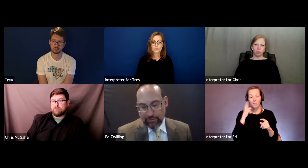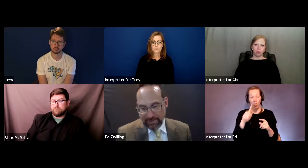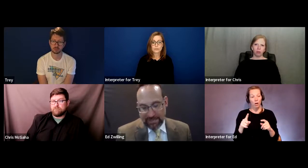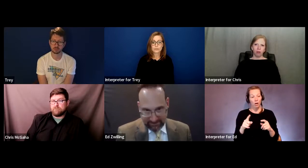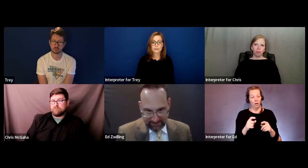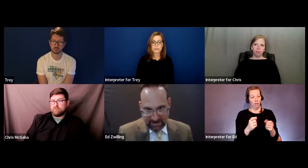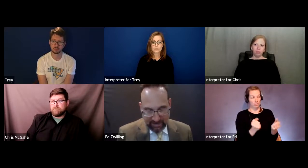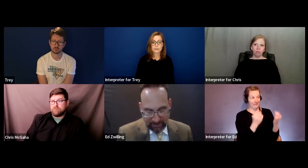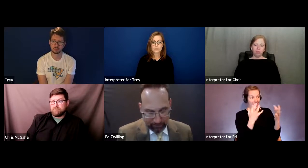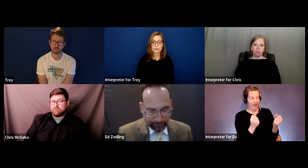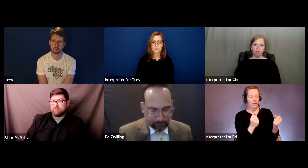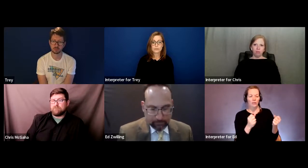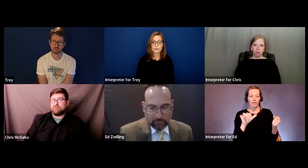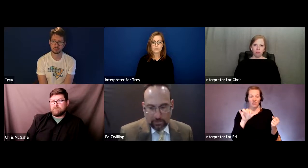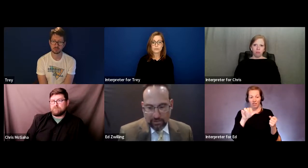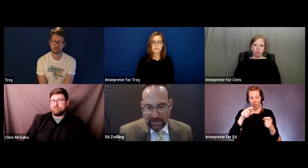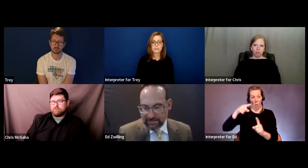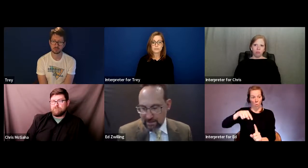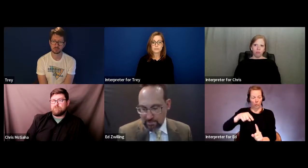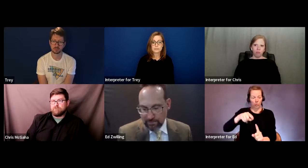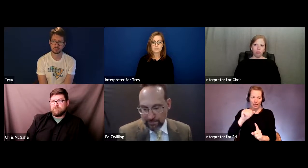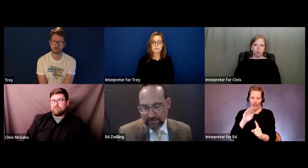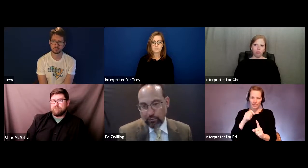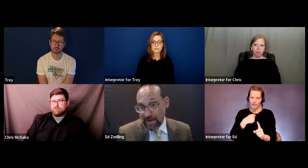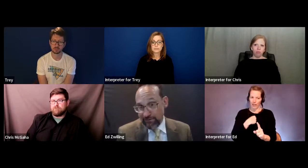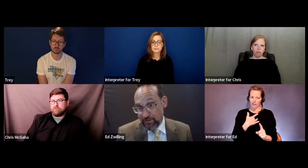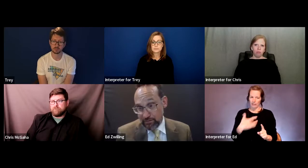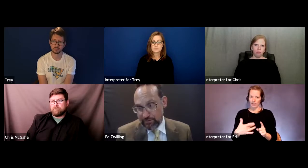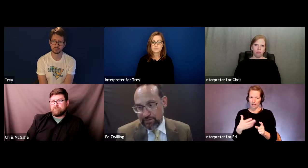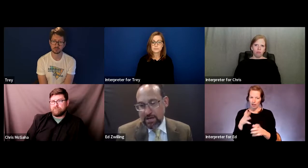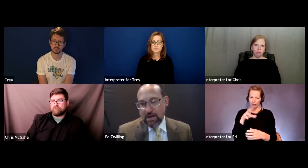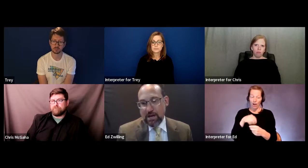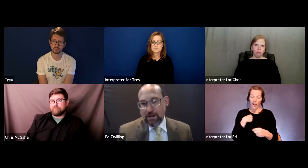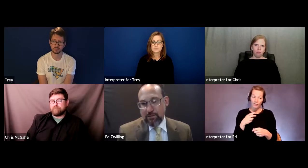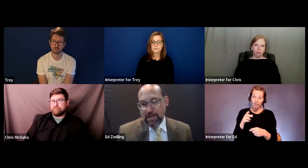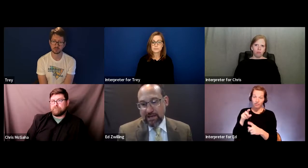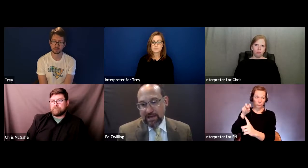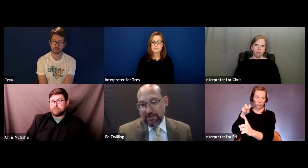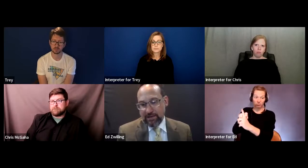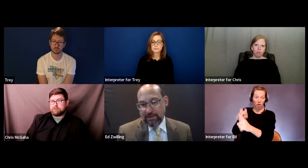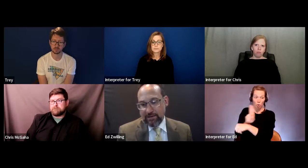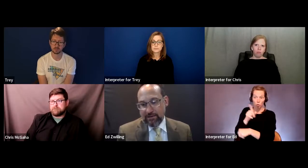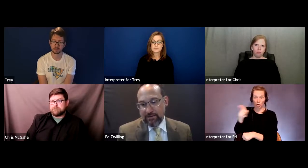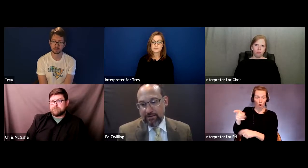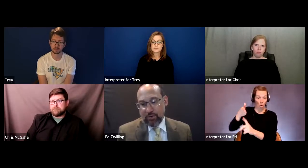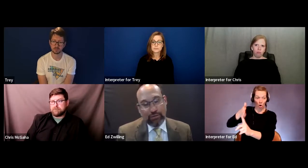those have been the cases that I've handled, that's what I've used.